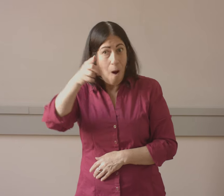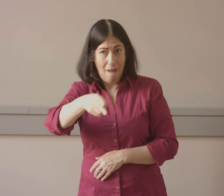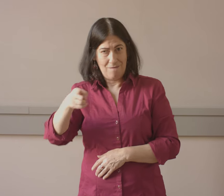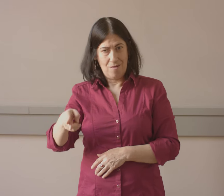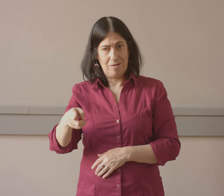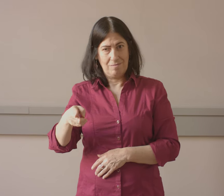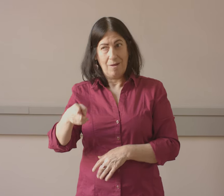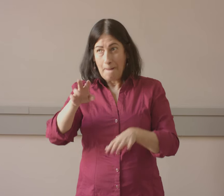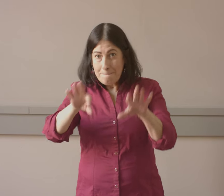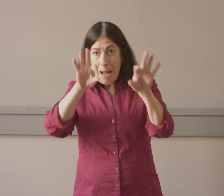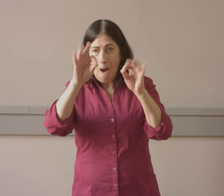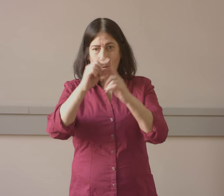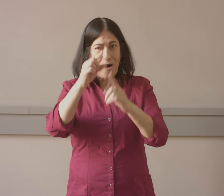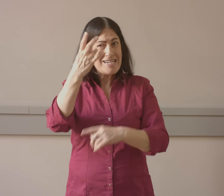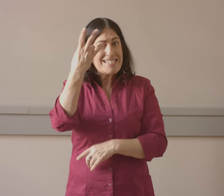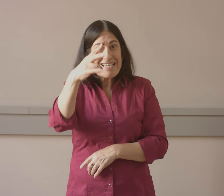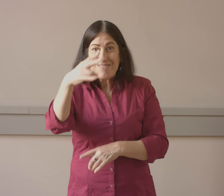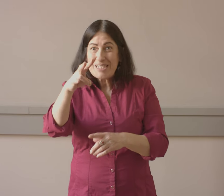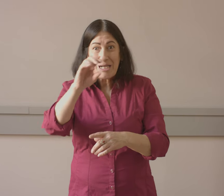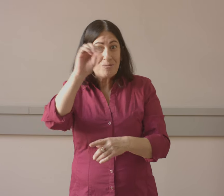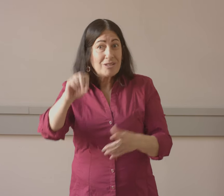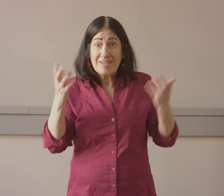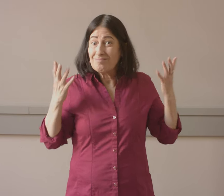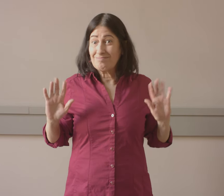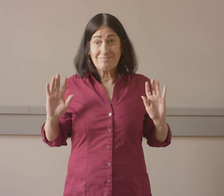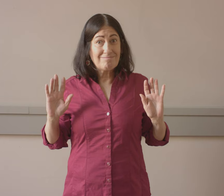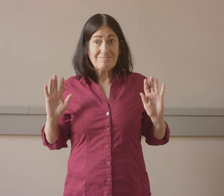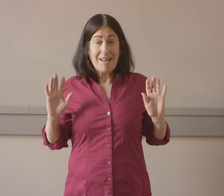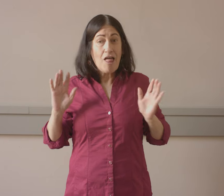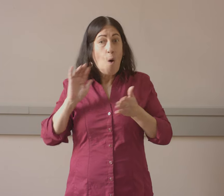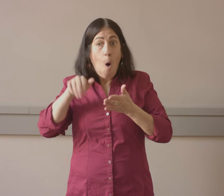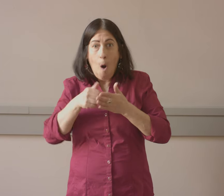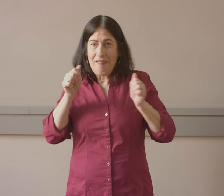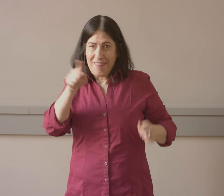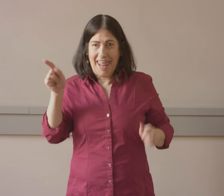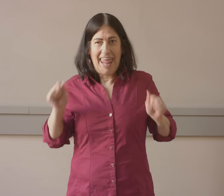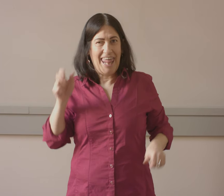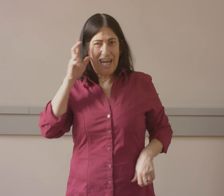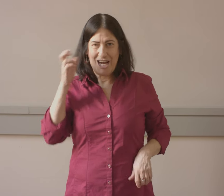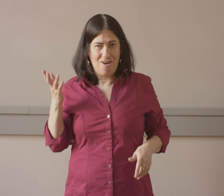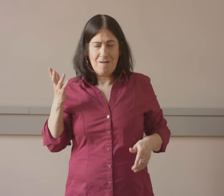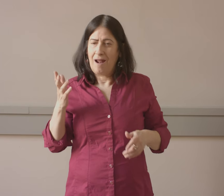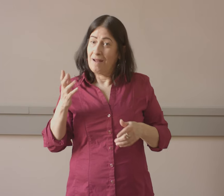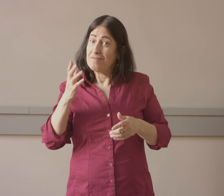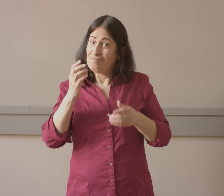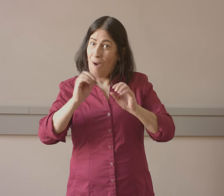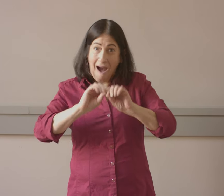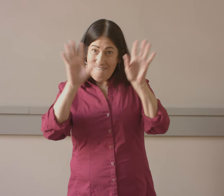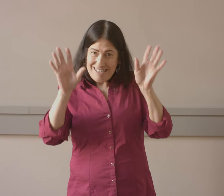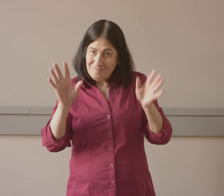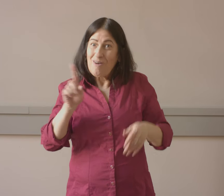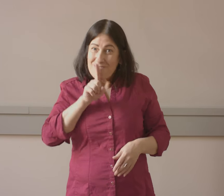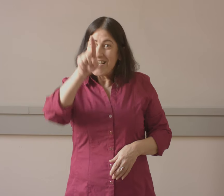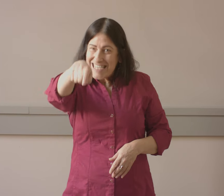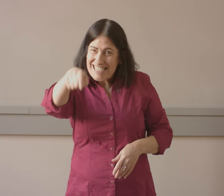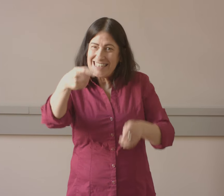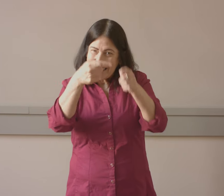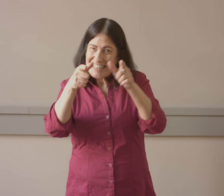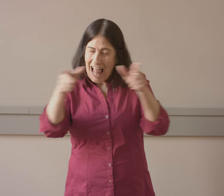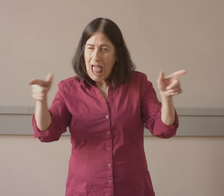picking up 60% of what you're actually saying, 60 or 70%. That's it, so you really